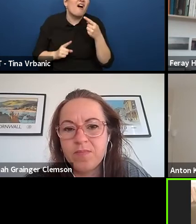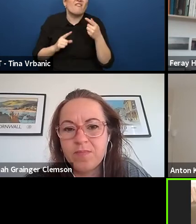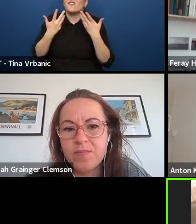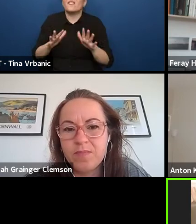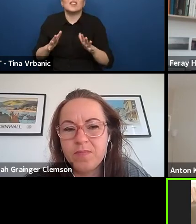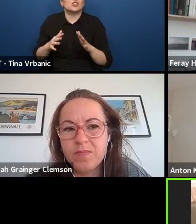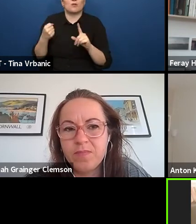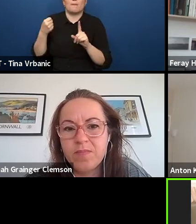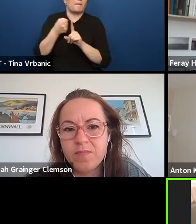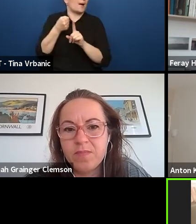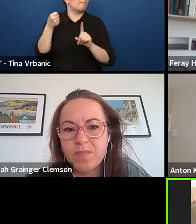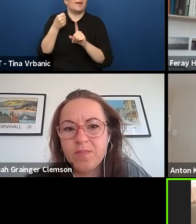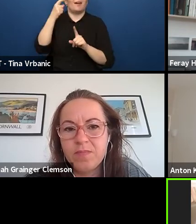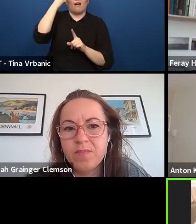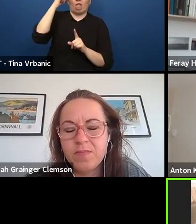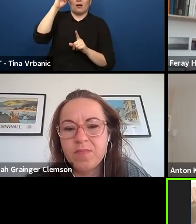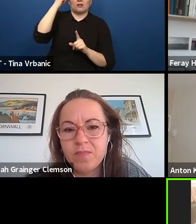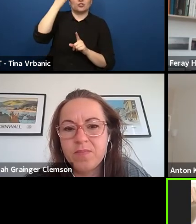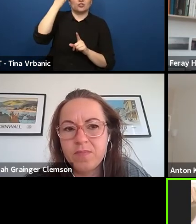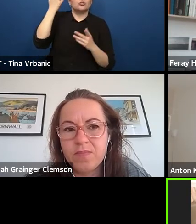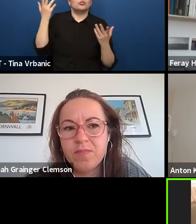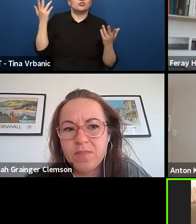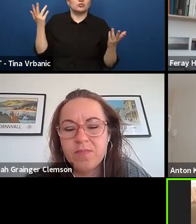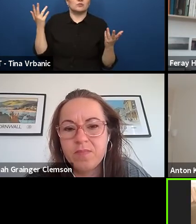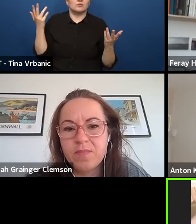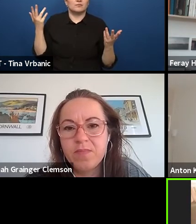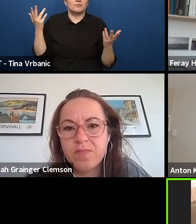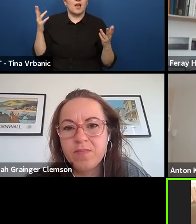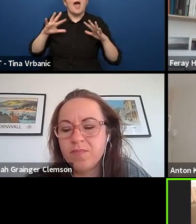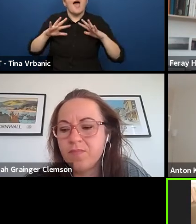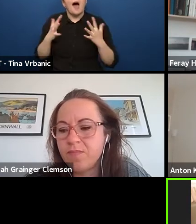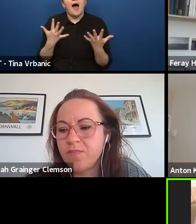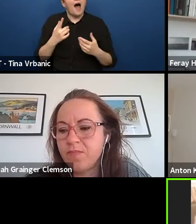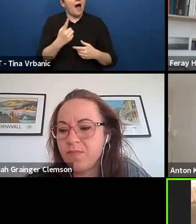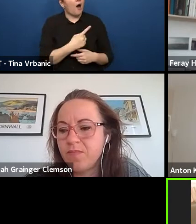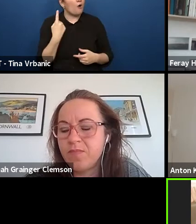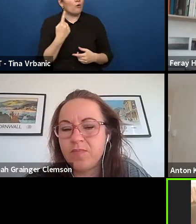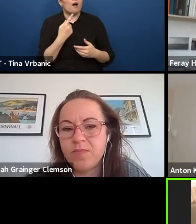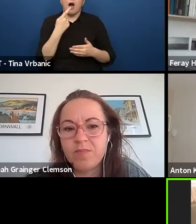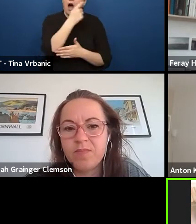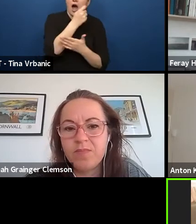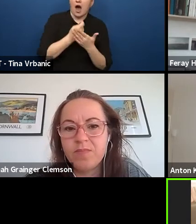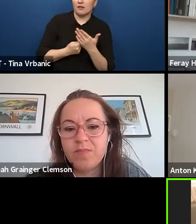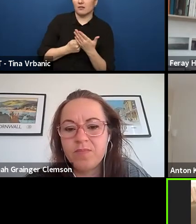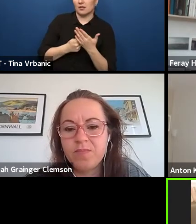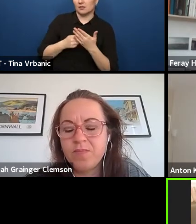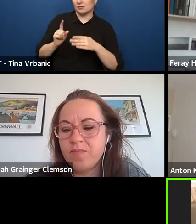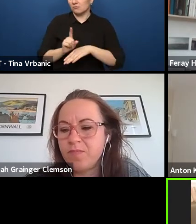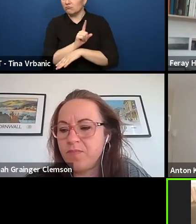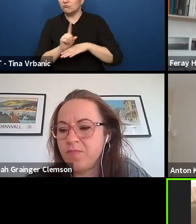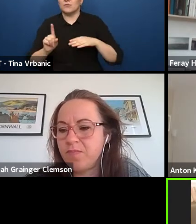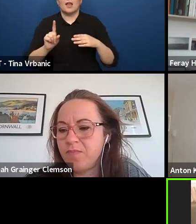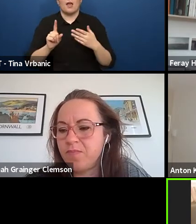will change the approach of artists and delegates and producer.